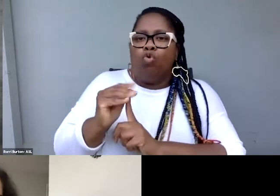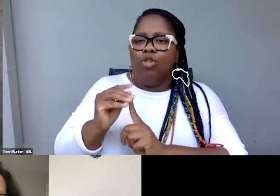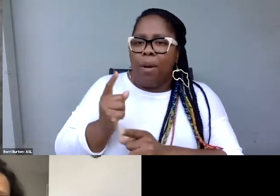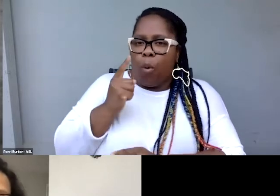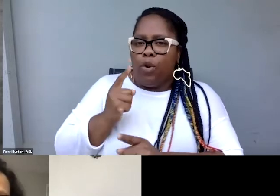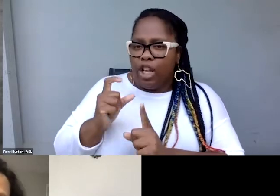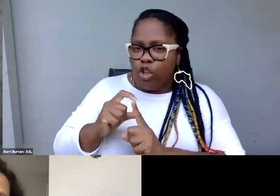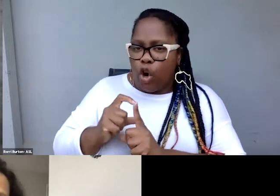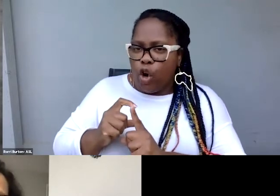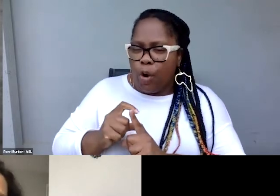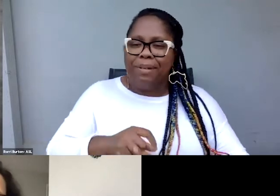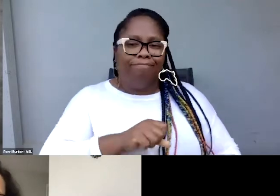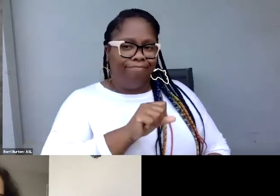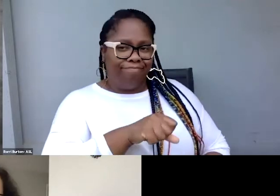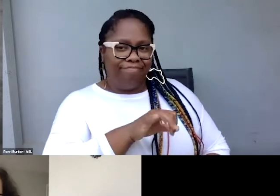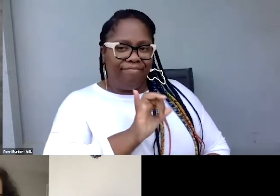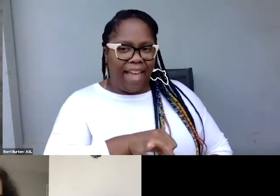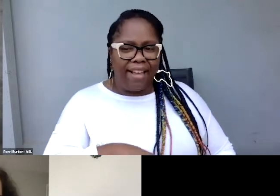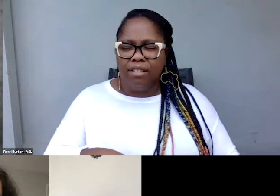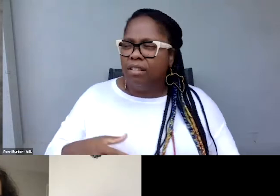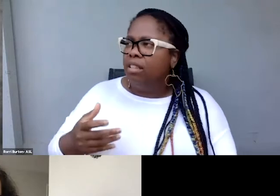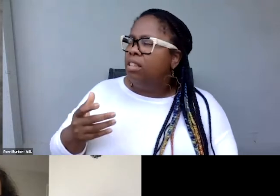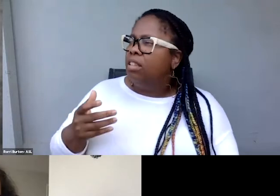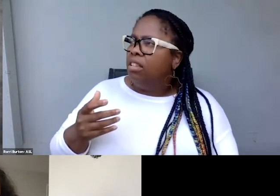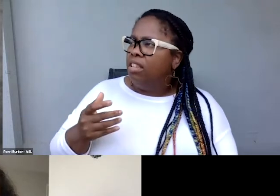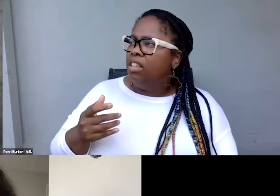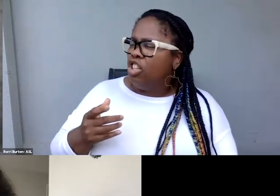And that's something where you have worked